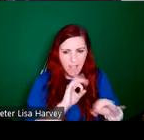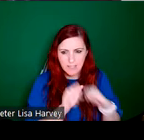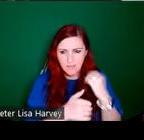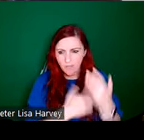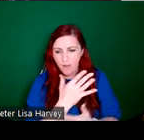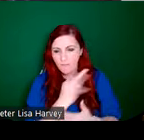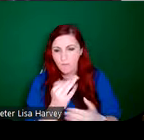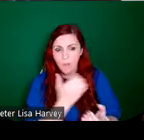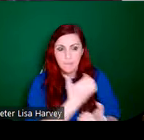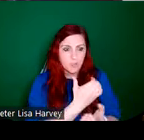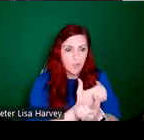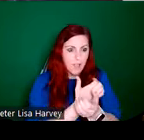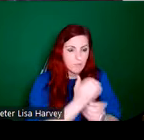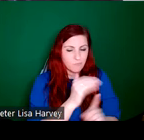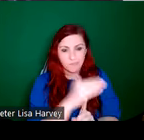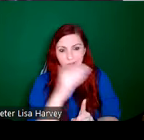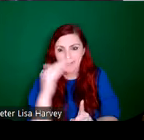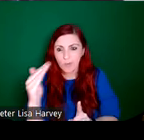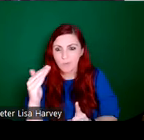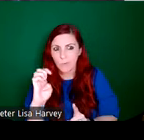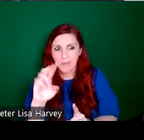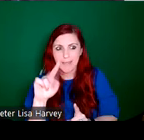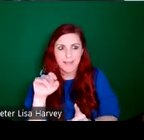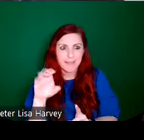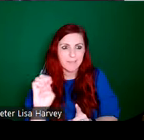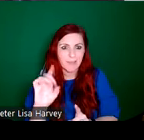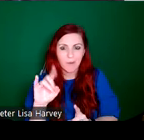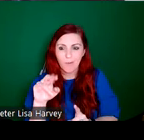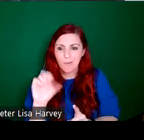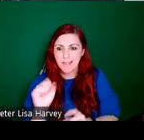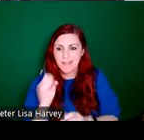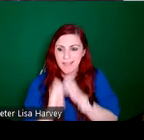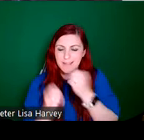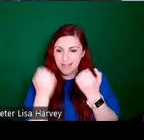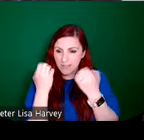Child right up to Evie Hone at the at the end of the exhibition. So that kind of